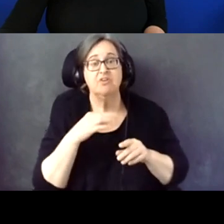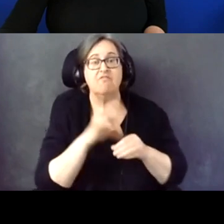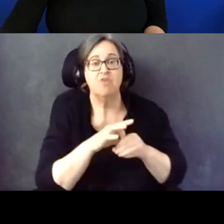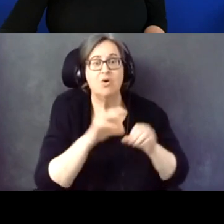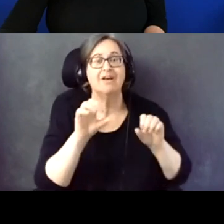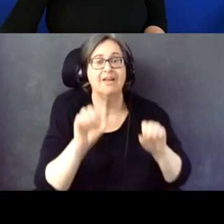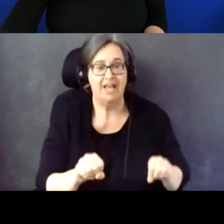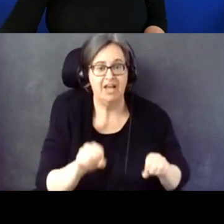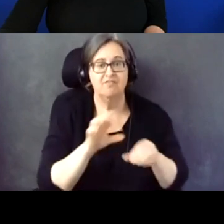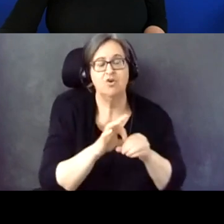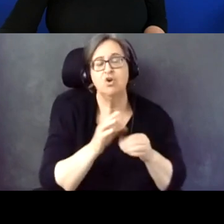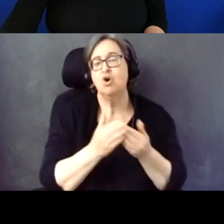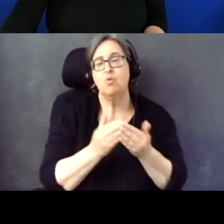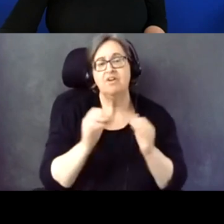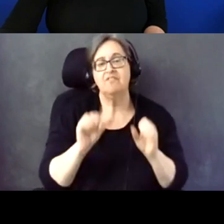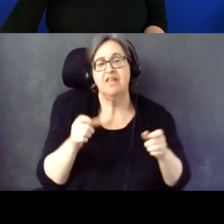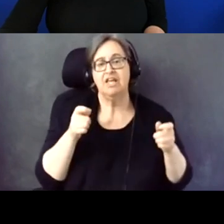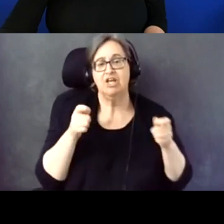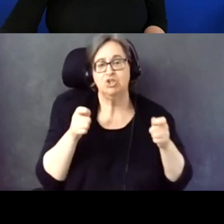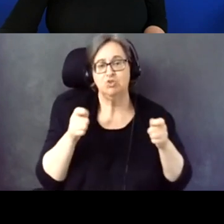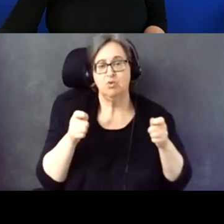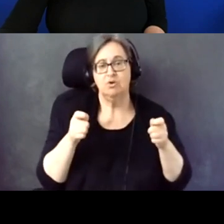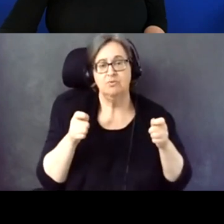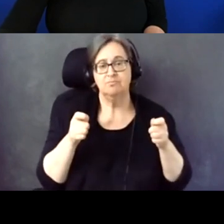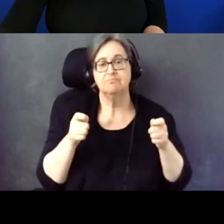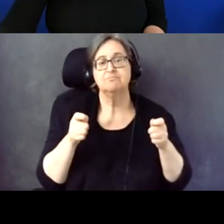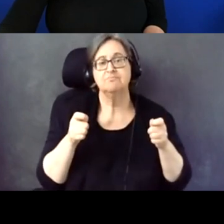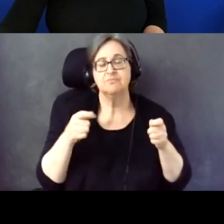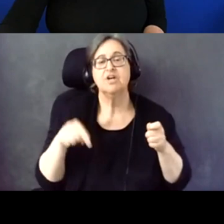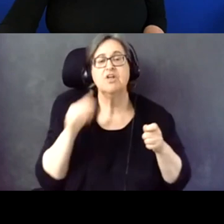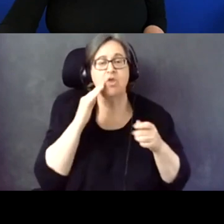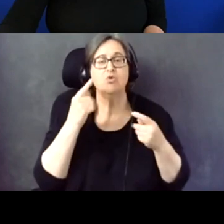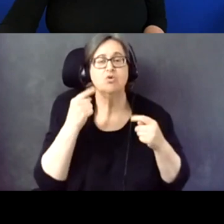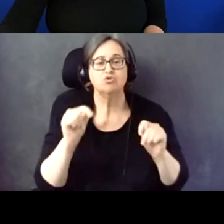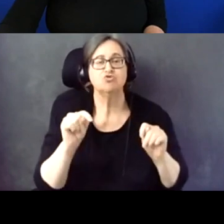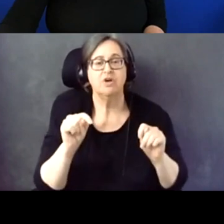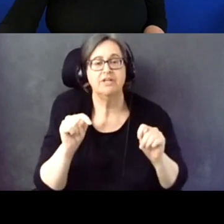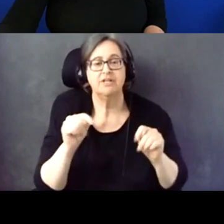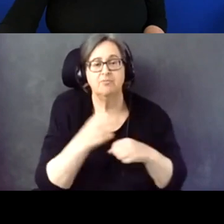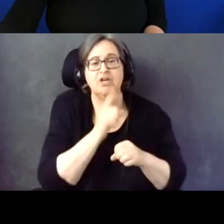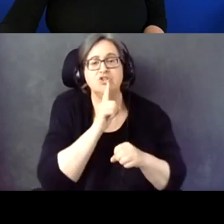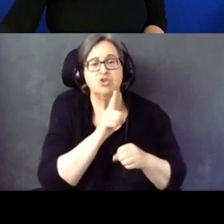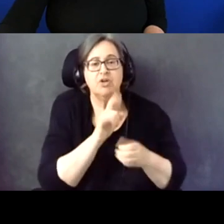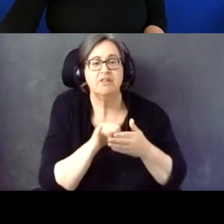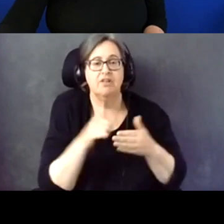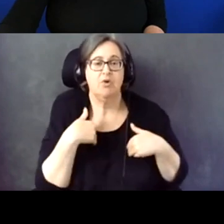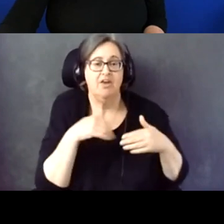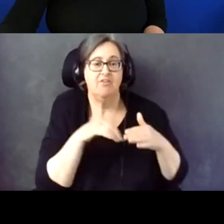And so whatever they can control, they will try to ensure there's accessibility.